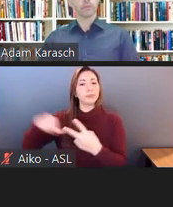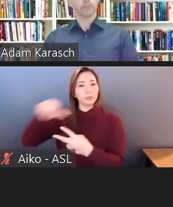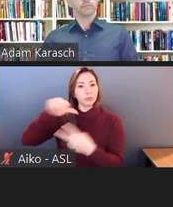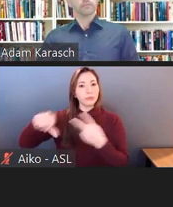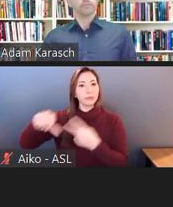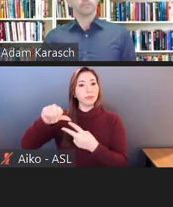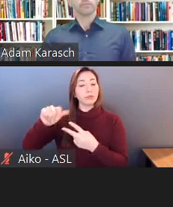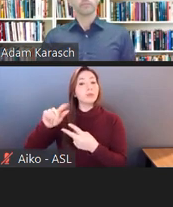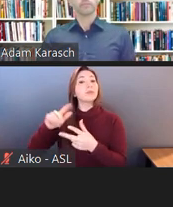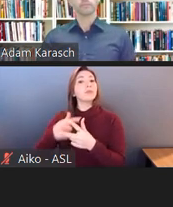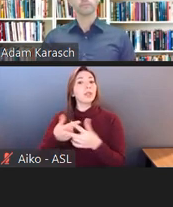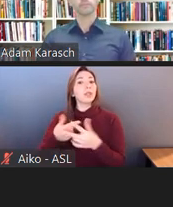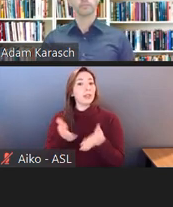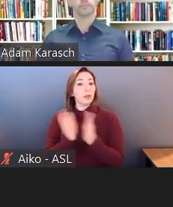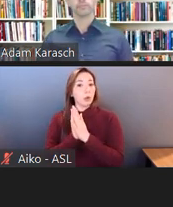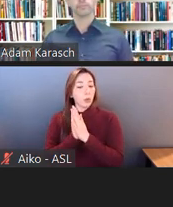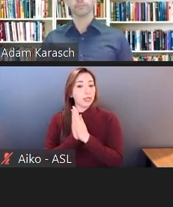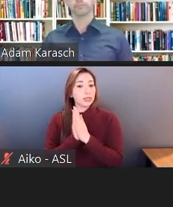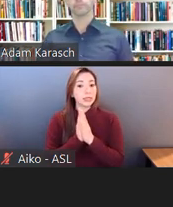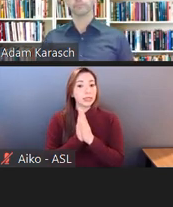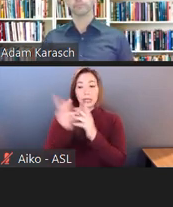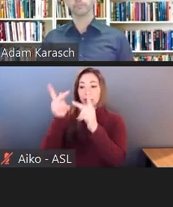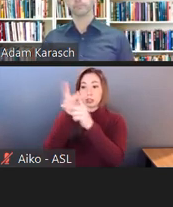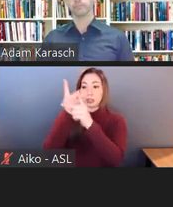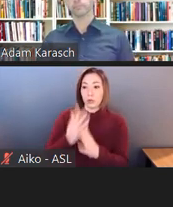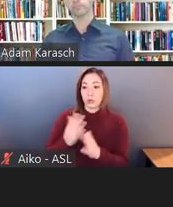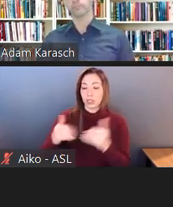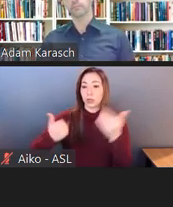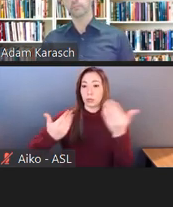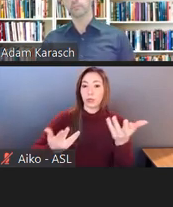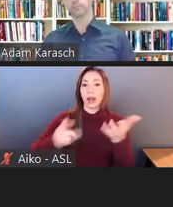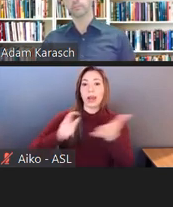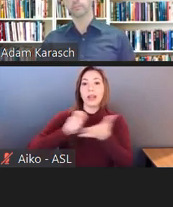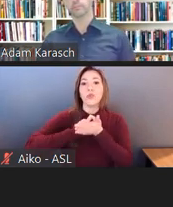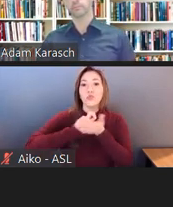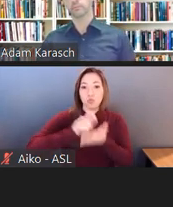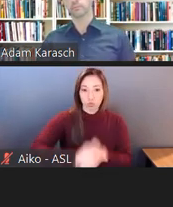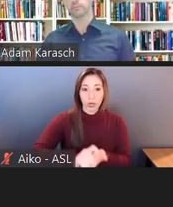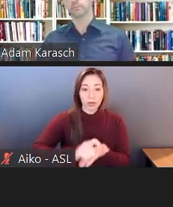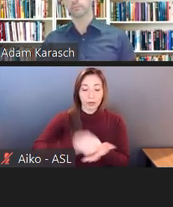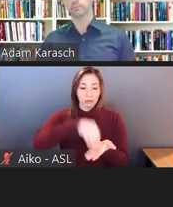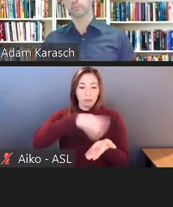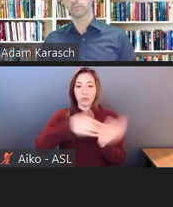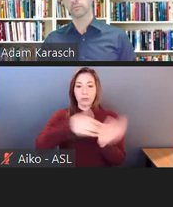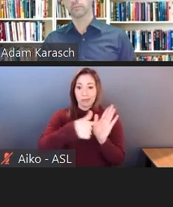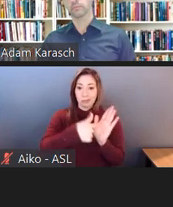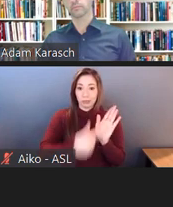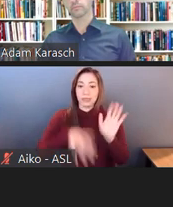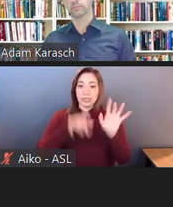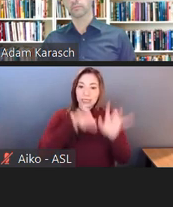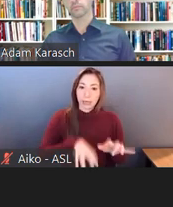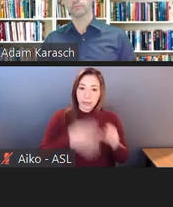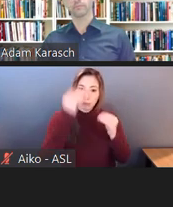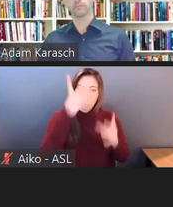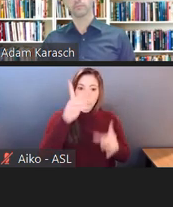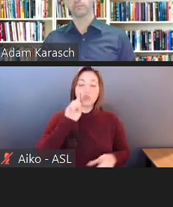provide written information about the positions for which they were applying. So you can sort of imagine that there